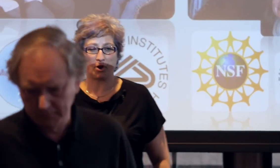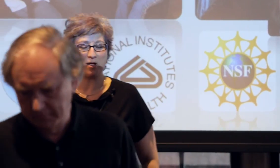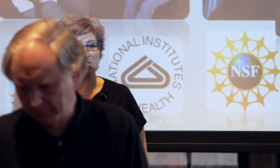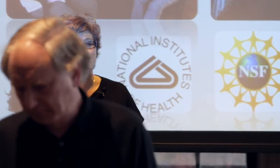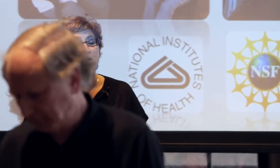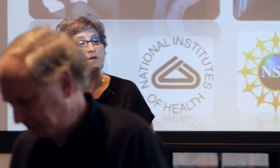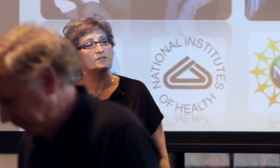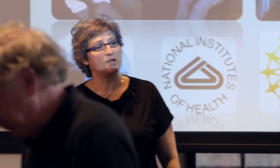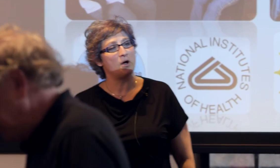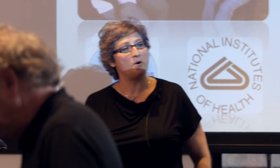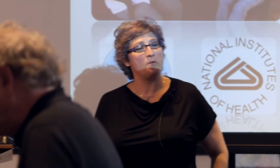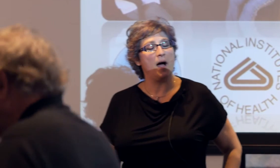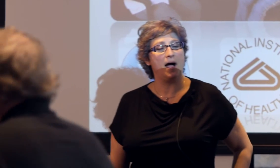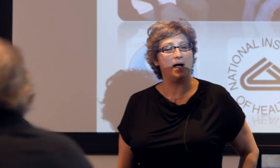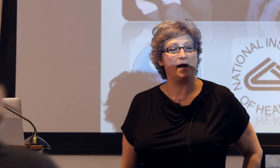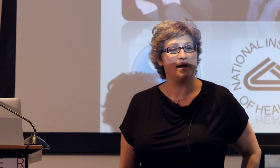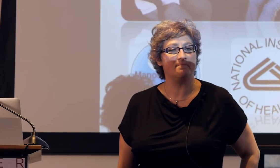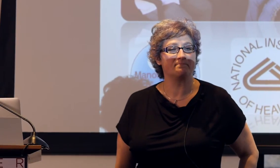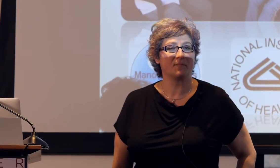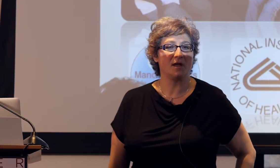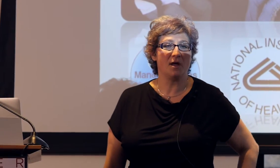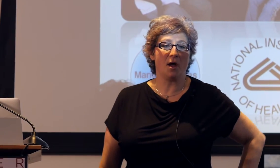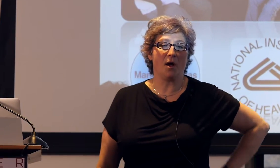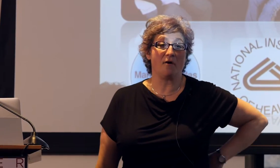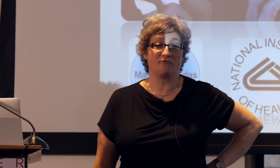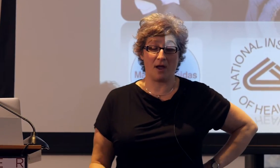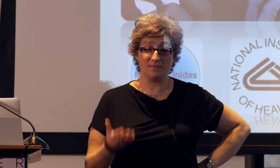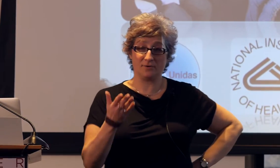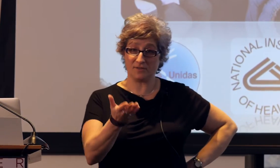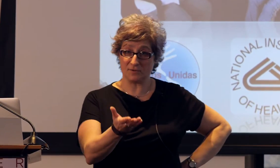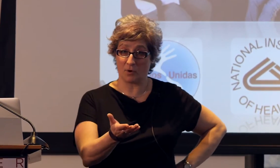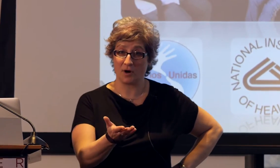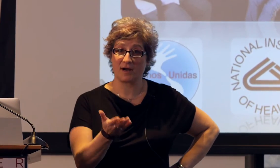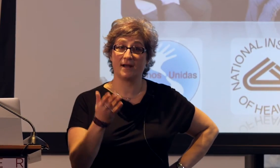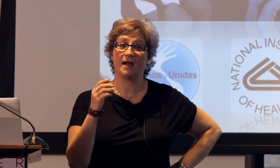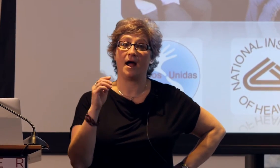That's a good question. So from Susan's work with young homesigners,